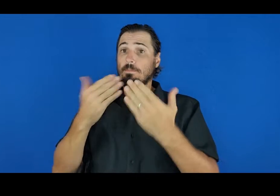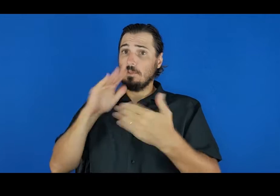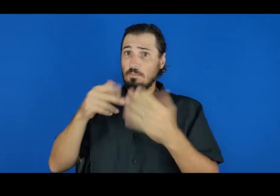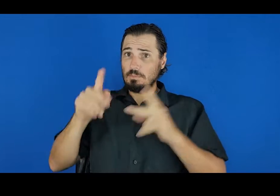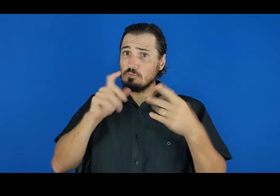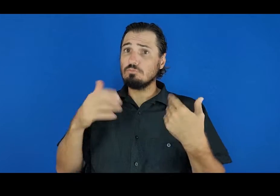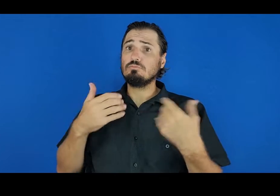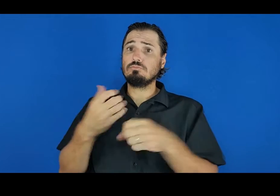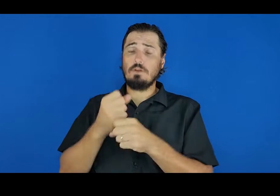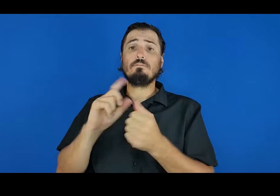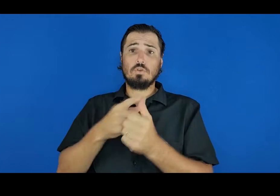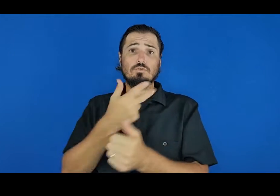have gotten vaccinated!